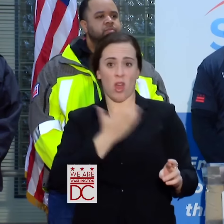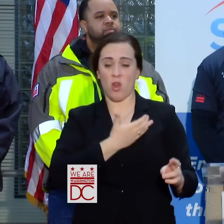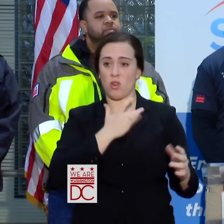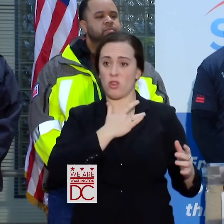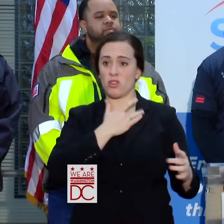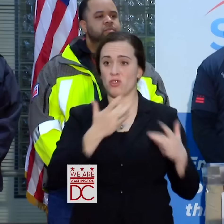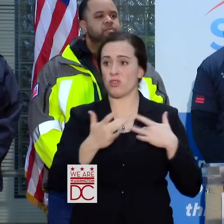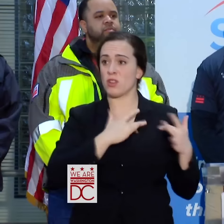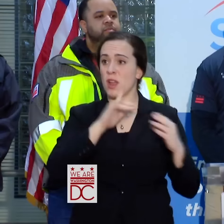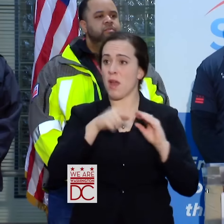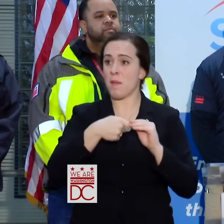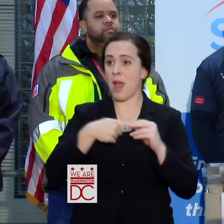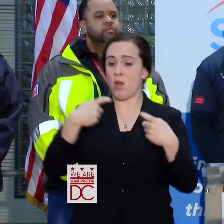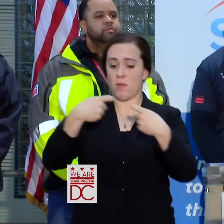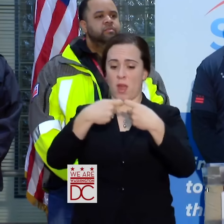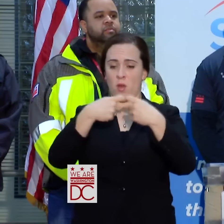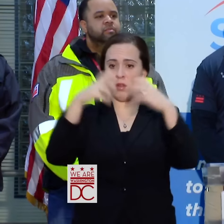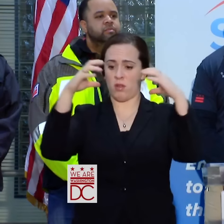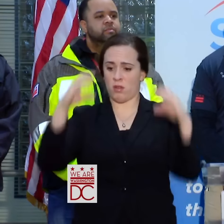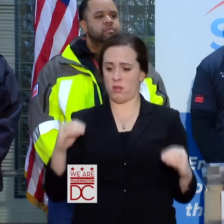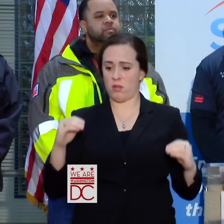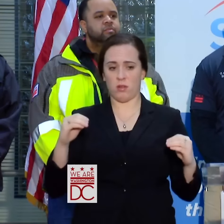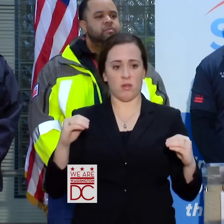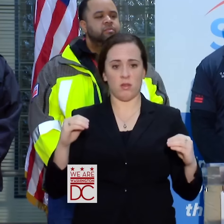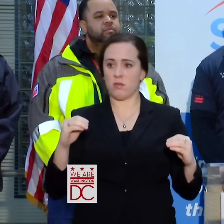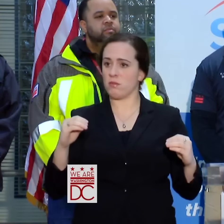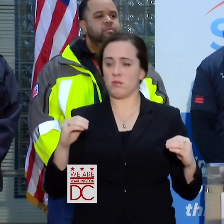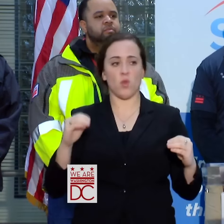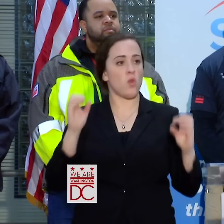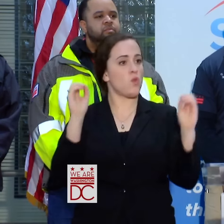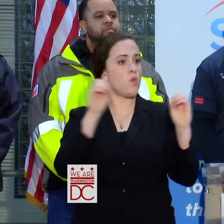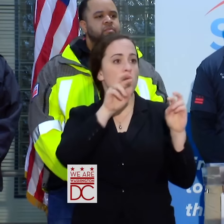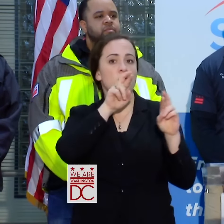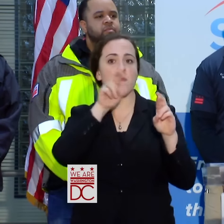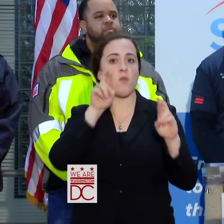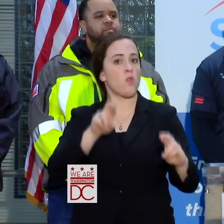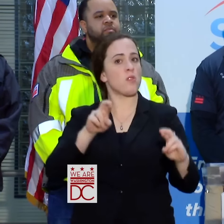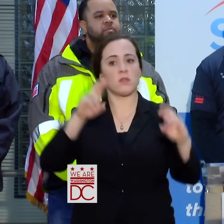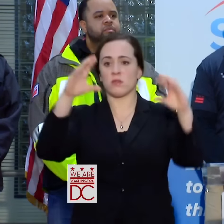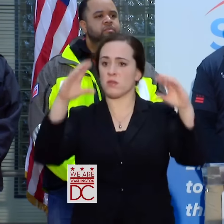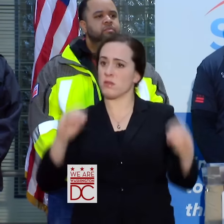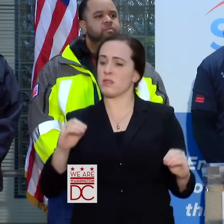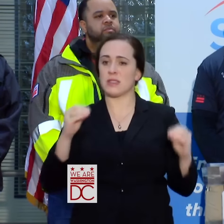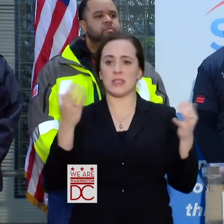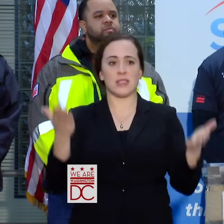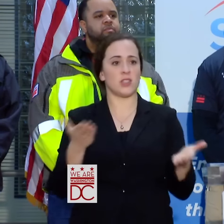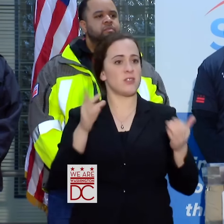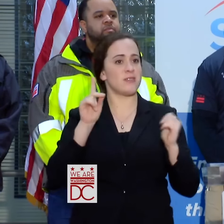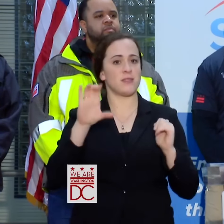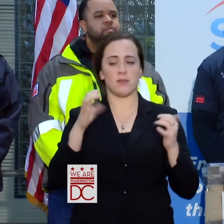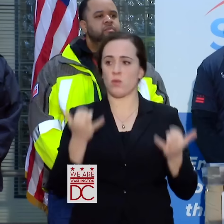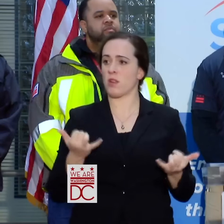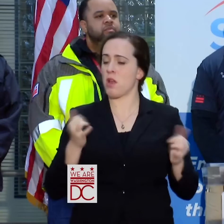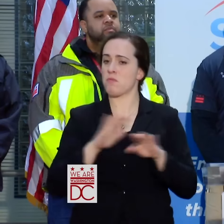PLEASED TO SAY THAT WE HAVE NO REPORTS OF POWER OUT IN WASHINGTON, D.C. AT THIS TIME.